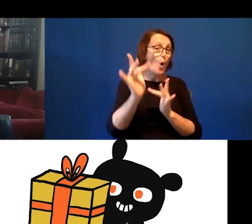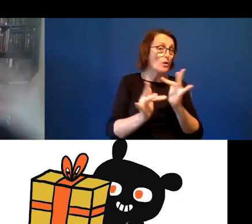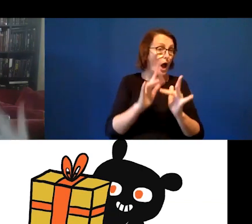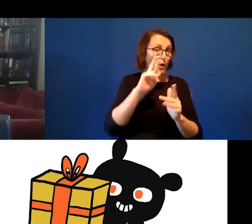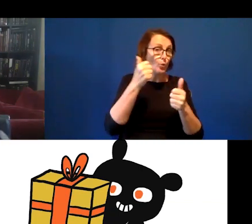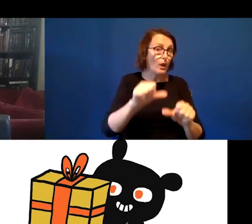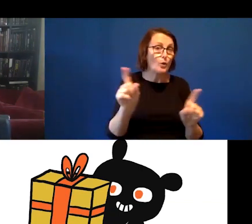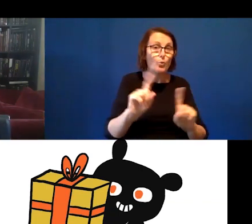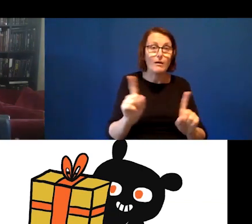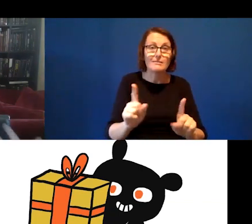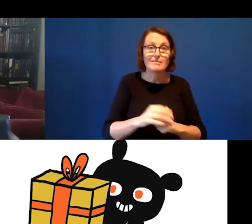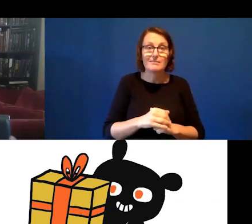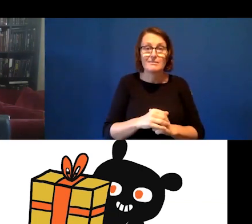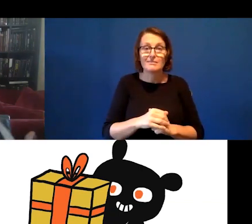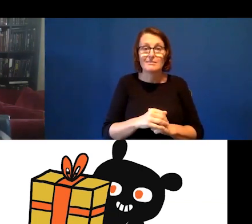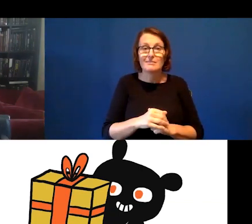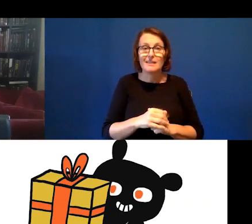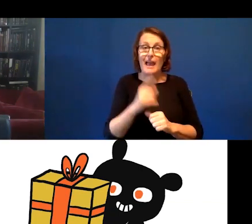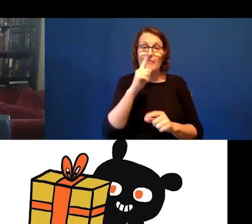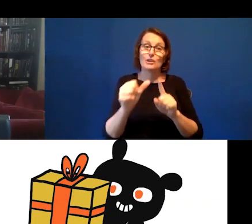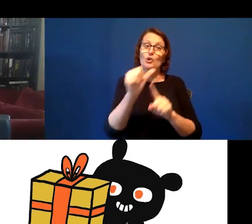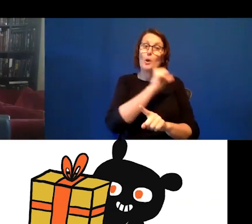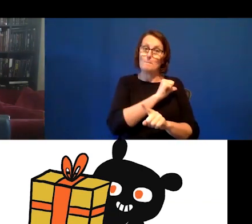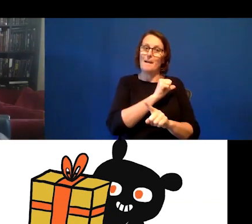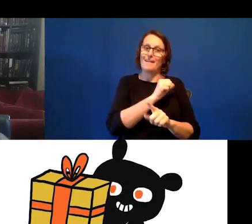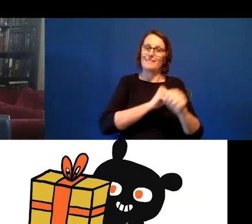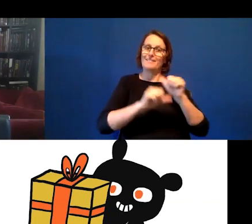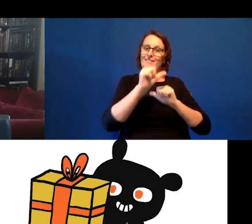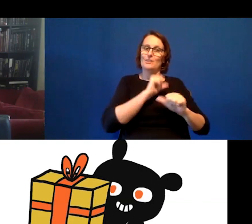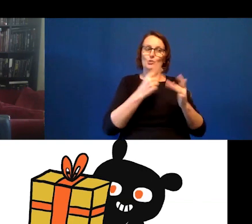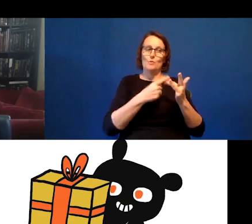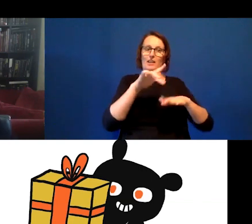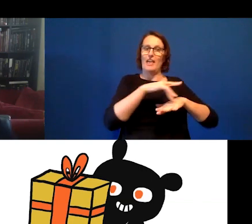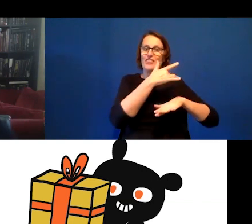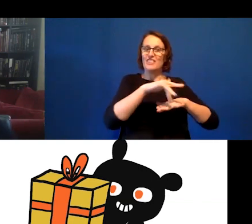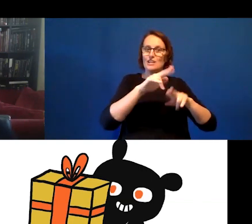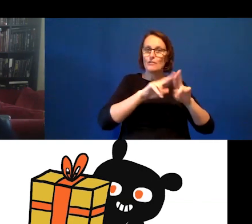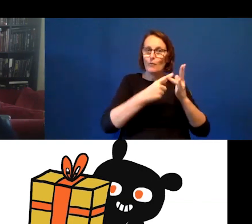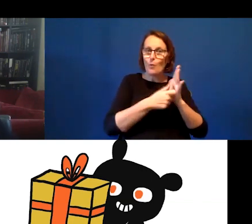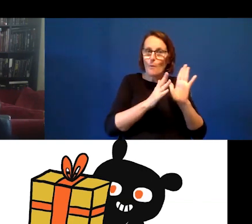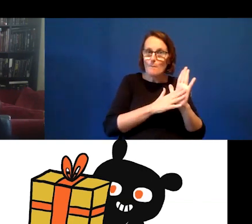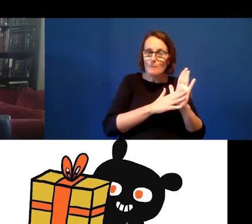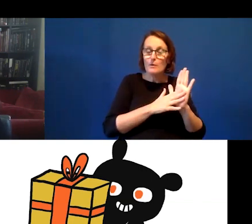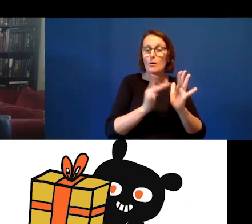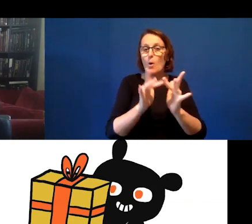and go become as well to your theatre format. Because I have found